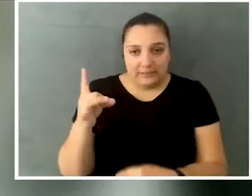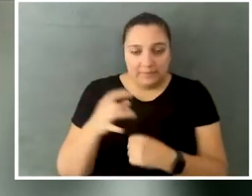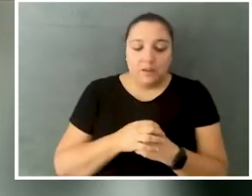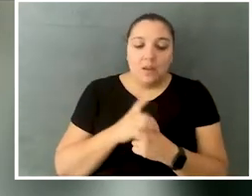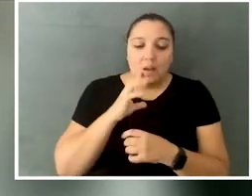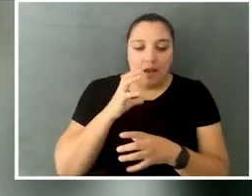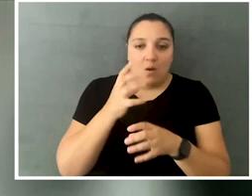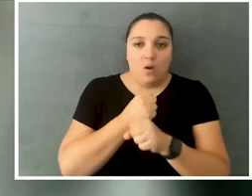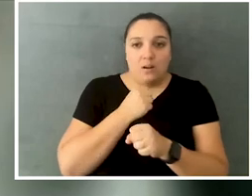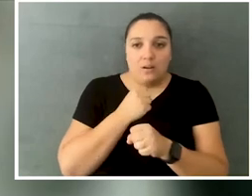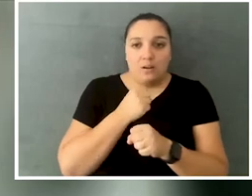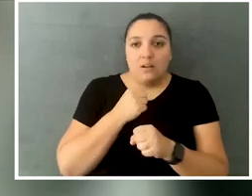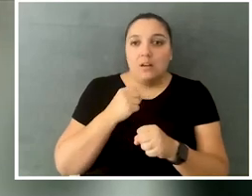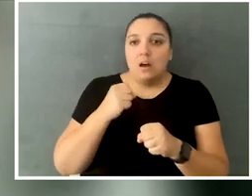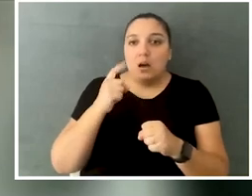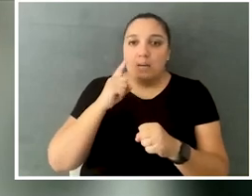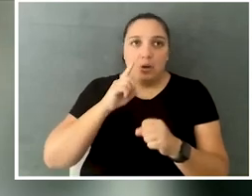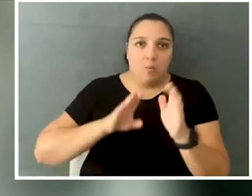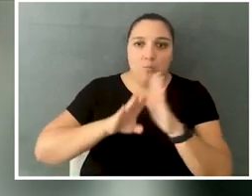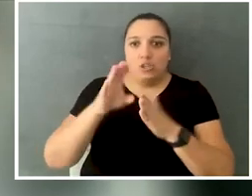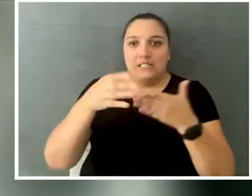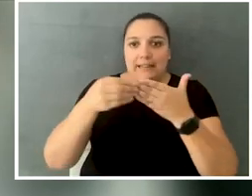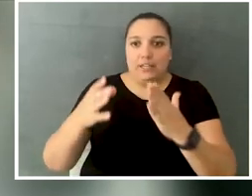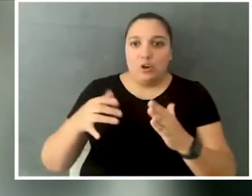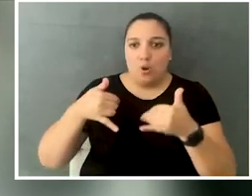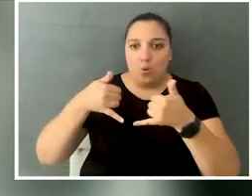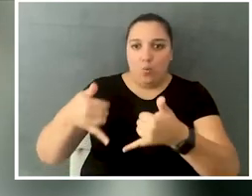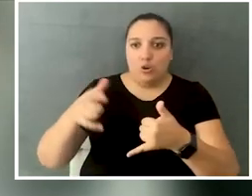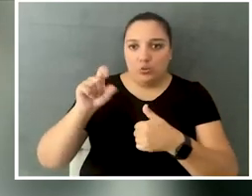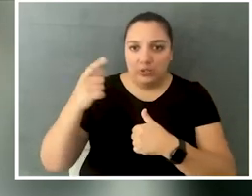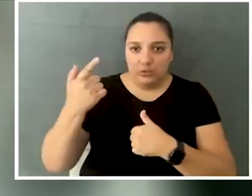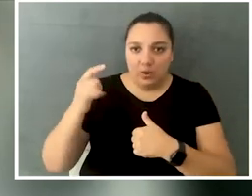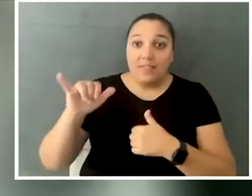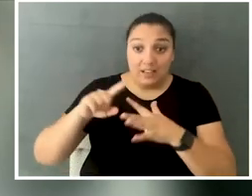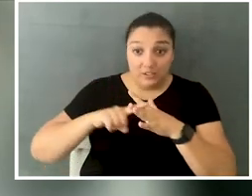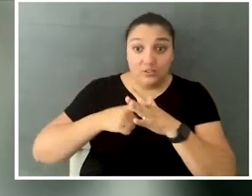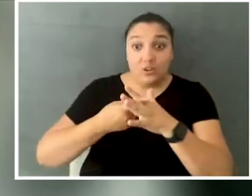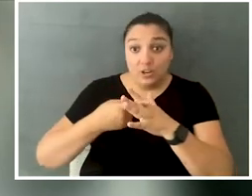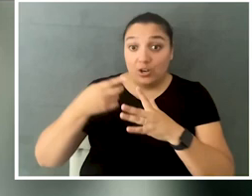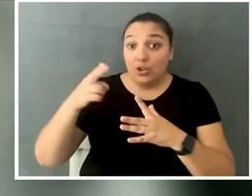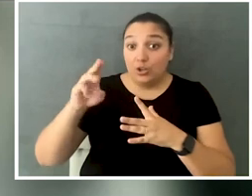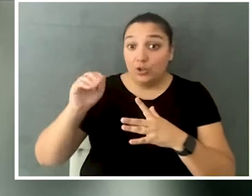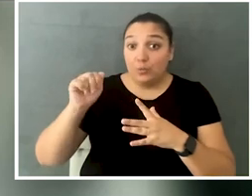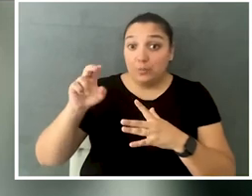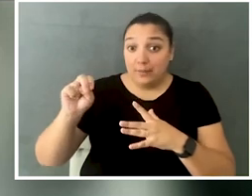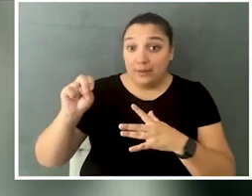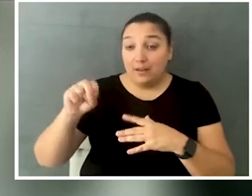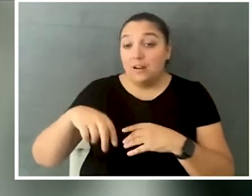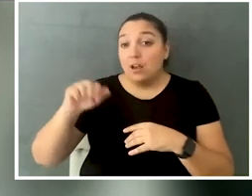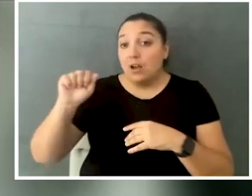but I won the Paul G. Hearne Emerging Leader Award in 2021, and that's how we ended up starting the Heumann-Armstrong Award. I initially wanted to name it the Heumann Award,